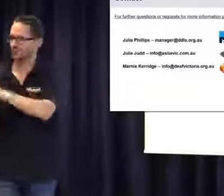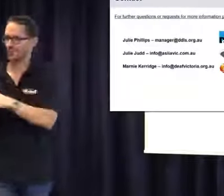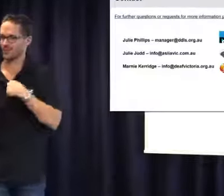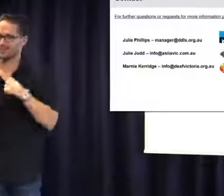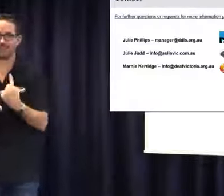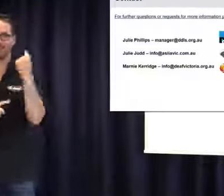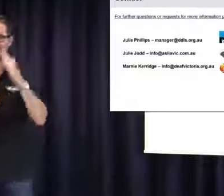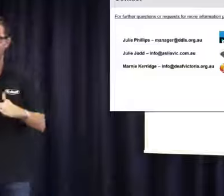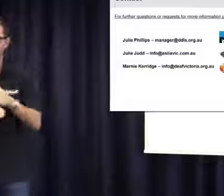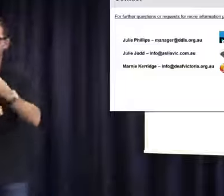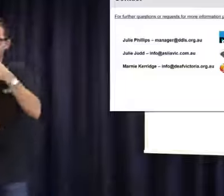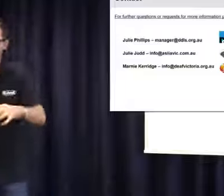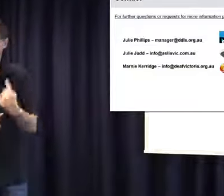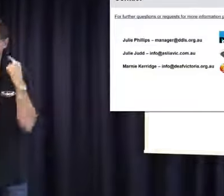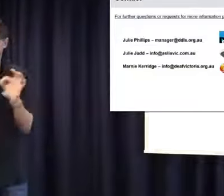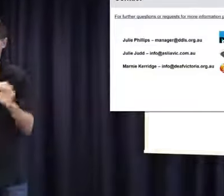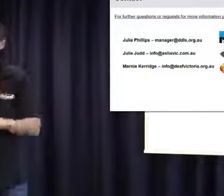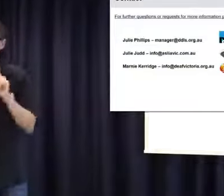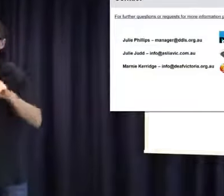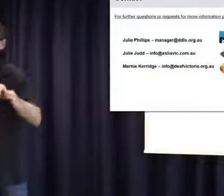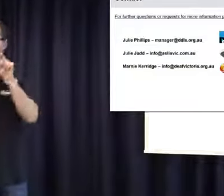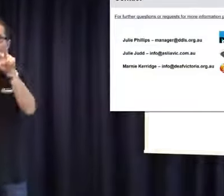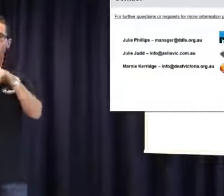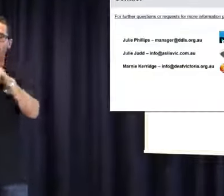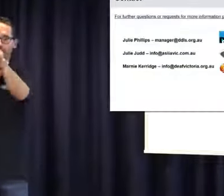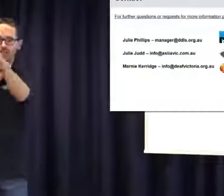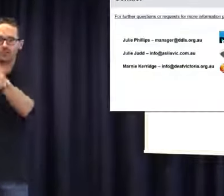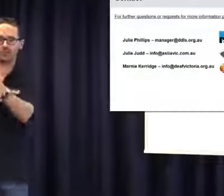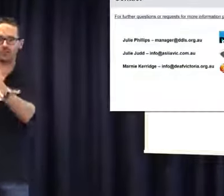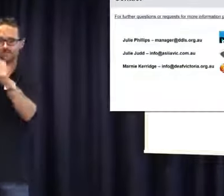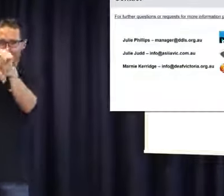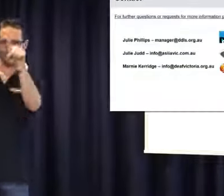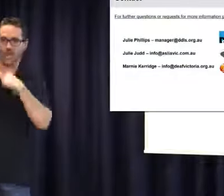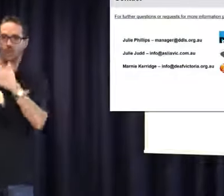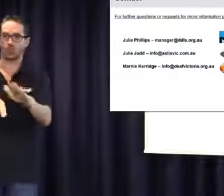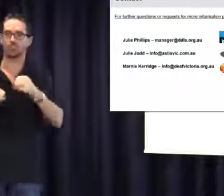Marnie is right, Vicdeaf hasn't worked with deaf children previously, but if you look